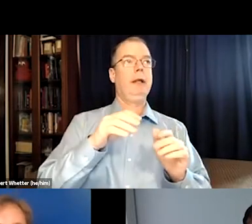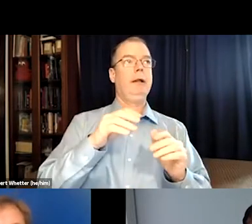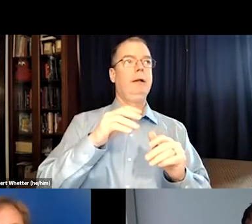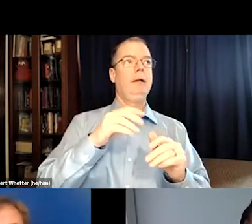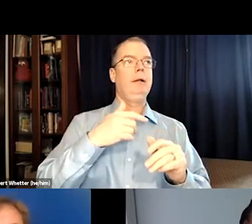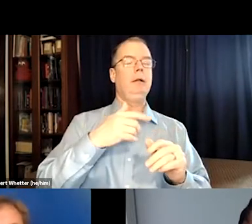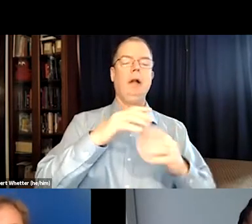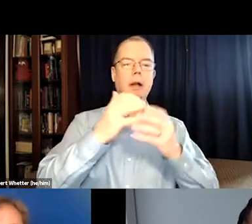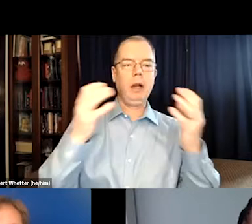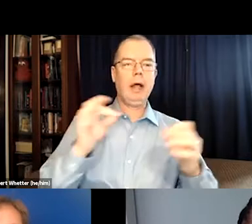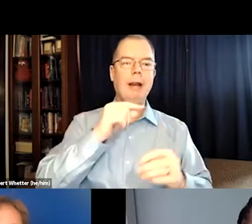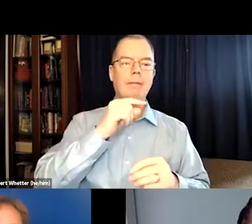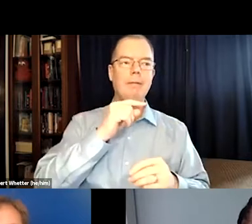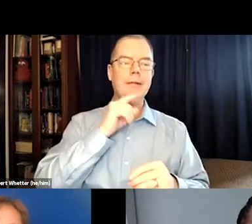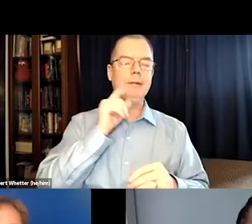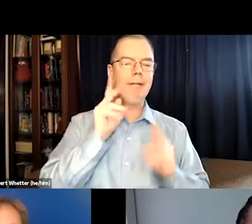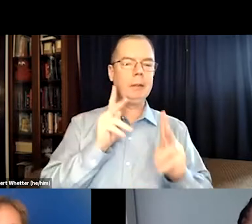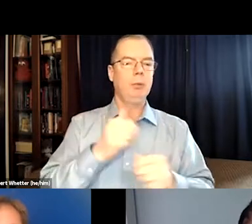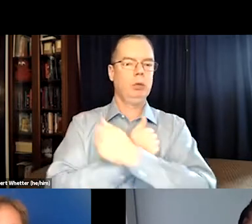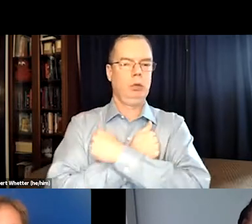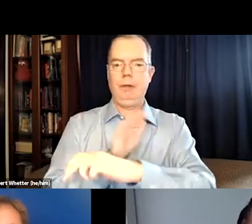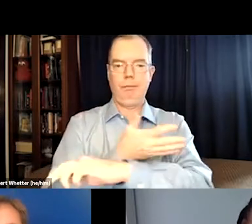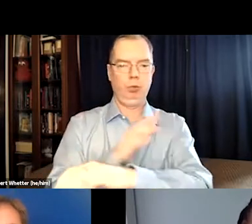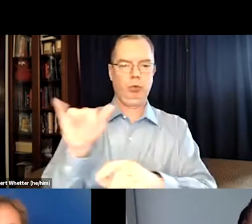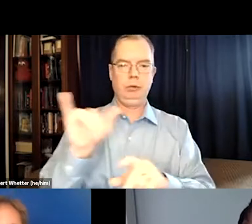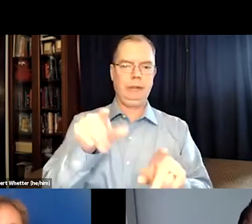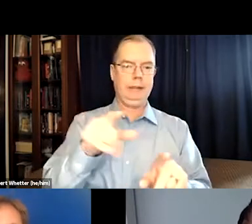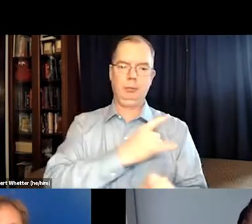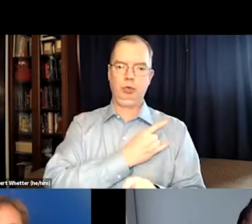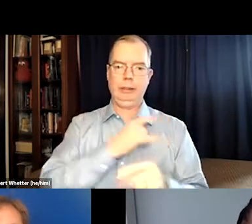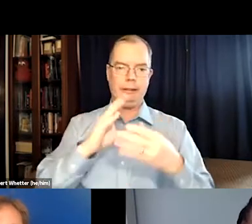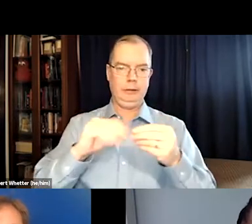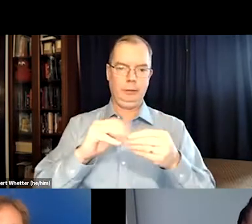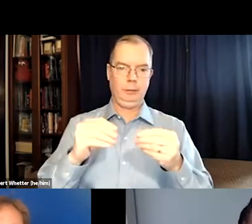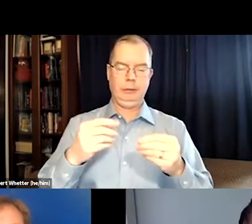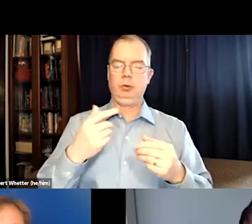And I'd also like to emphasize that a lot of deaf people love music.